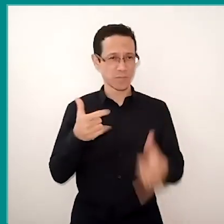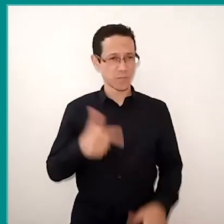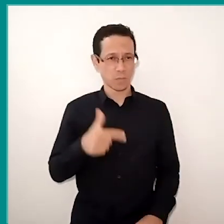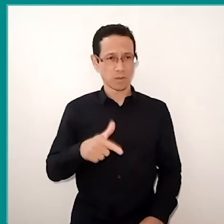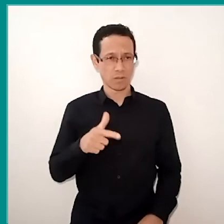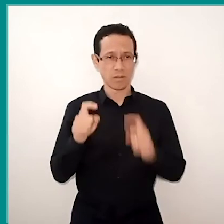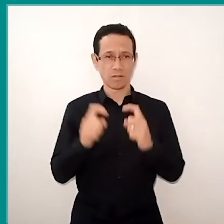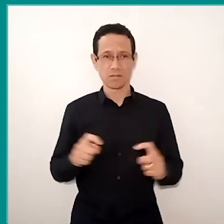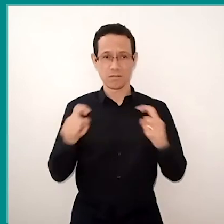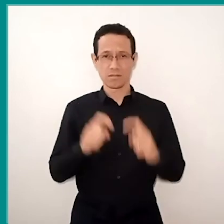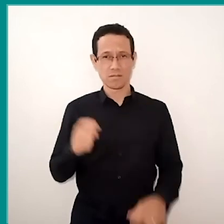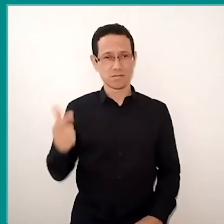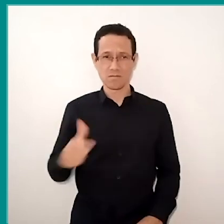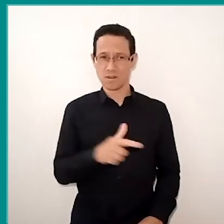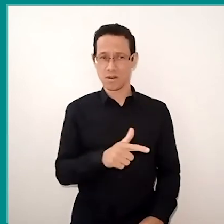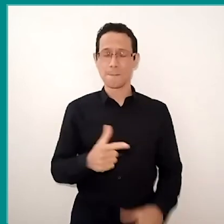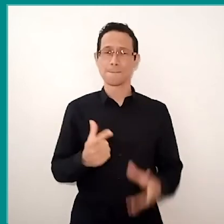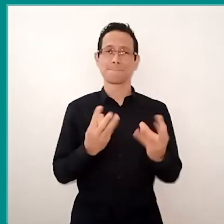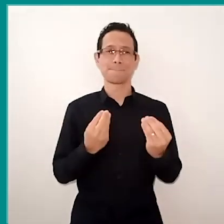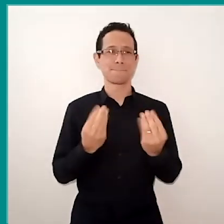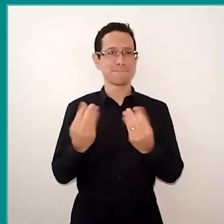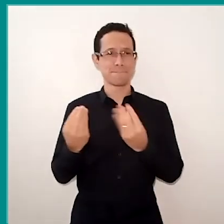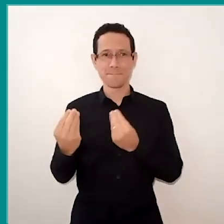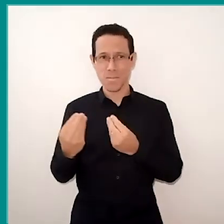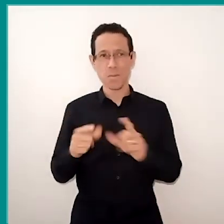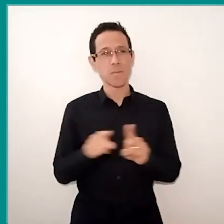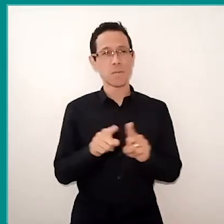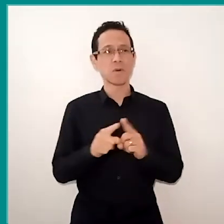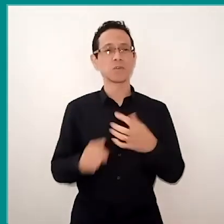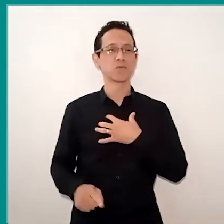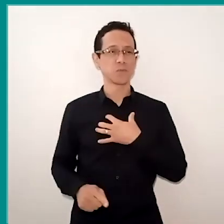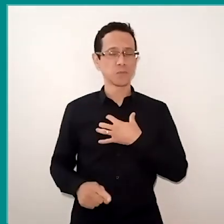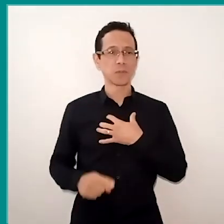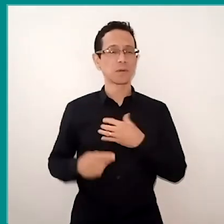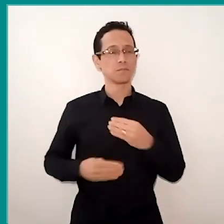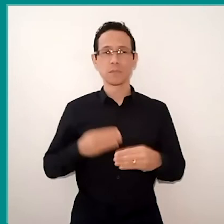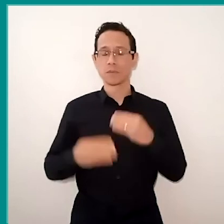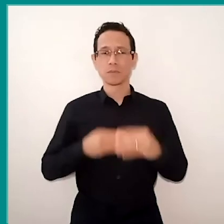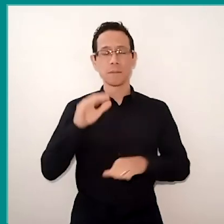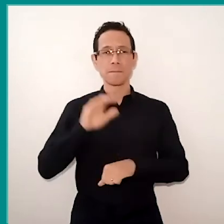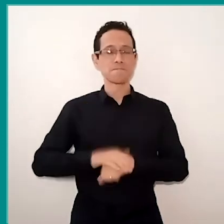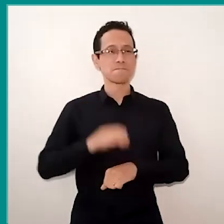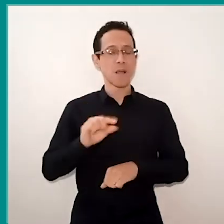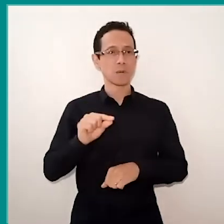it is scary. As well as the effects of that, growing process of school dropout,